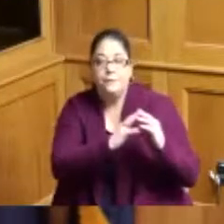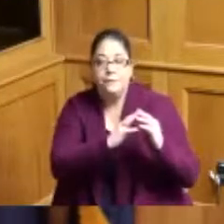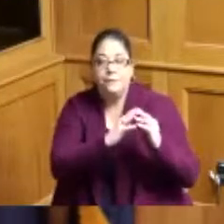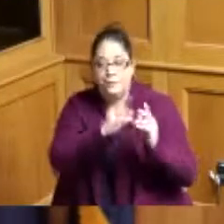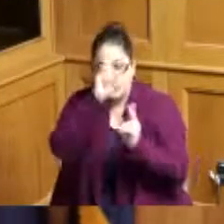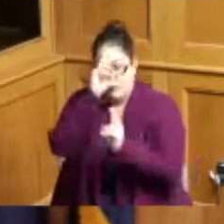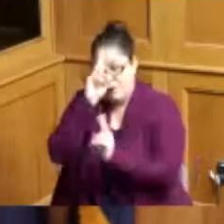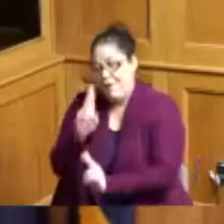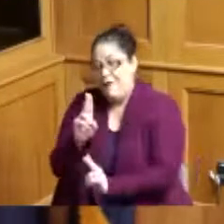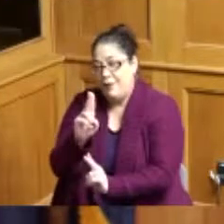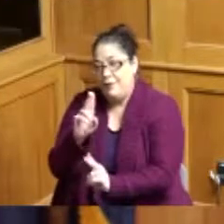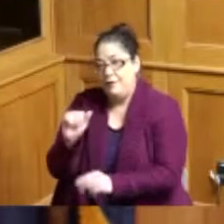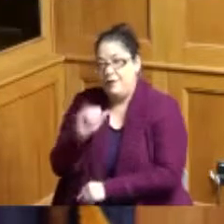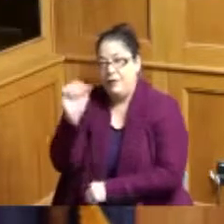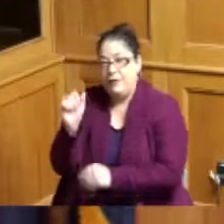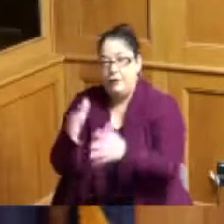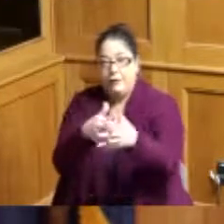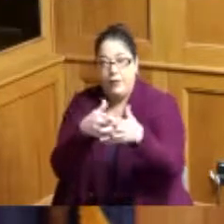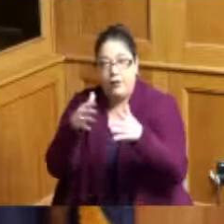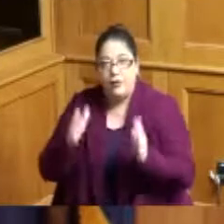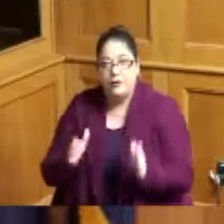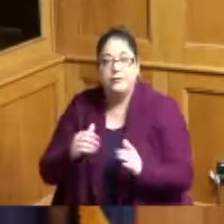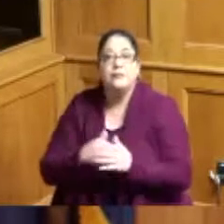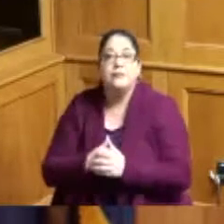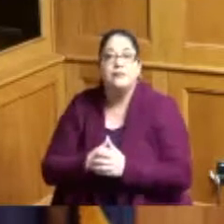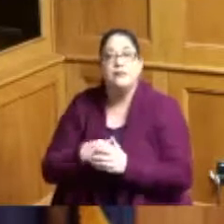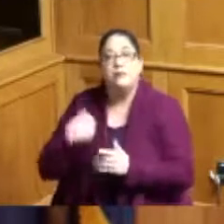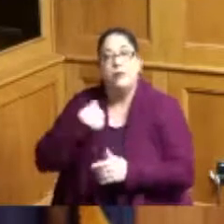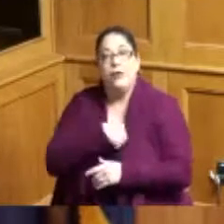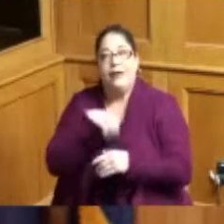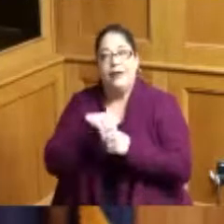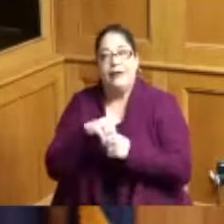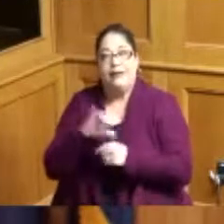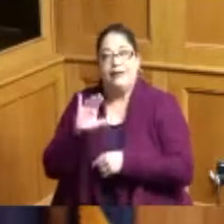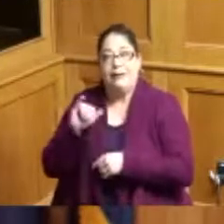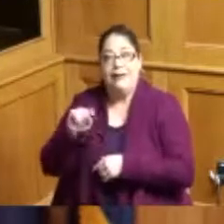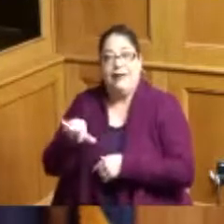Americans so when I was at the city we always did at the city but the county had never done anything